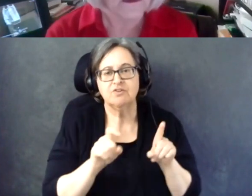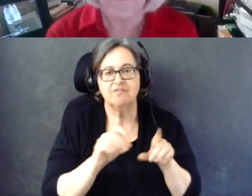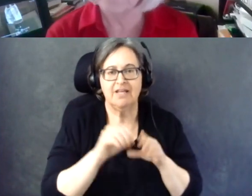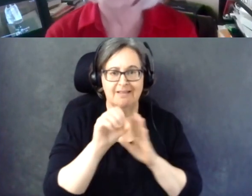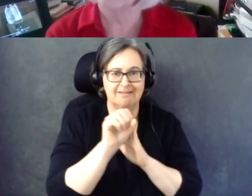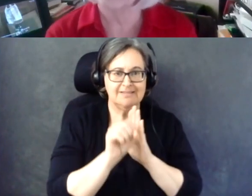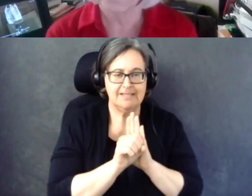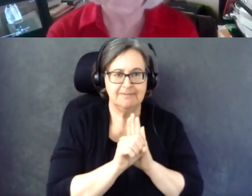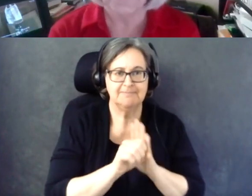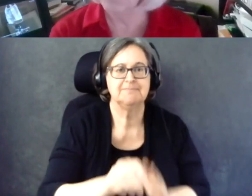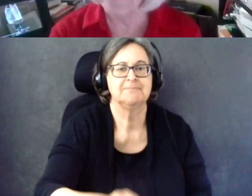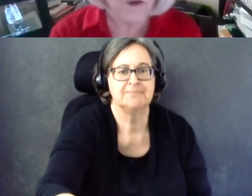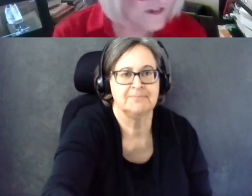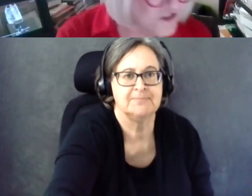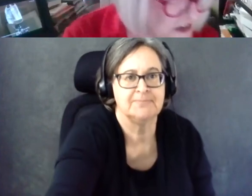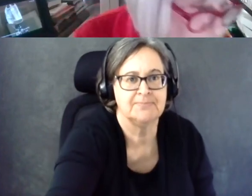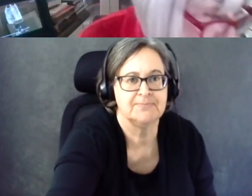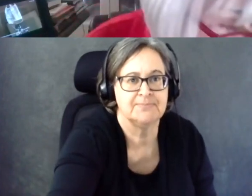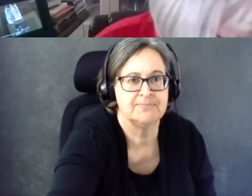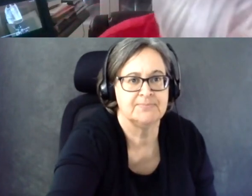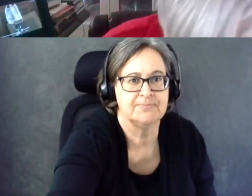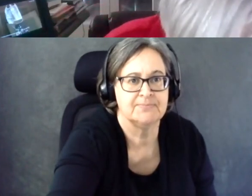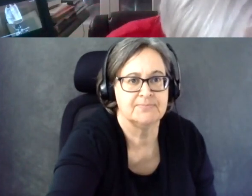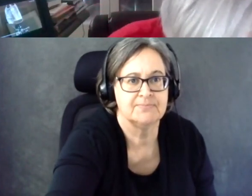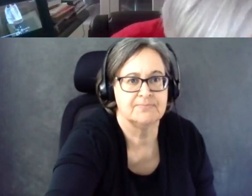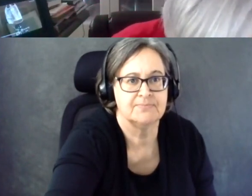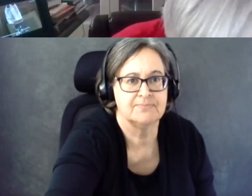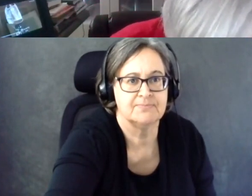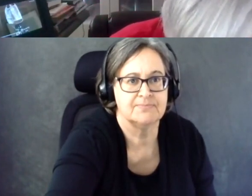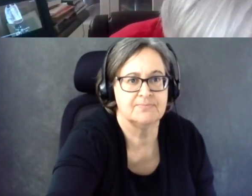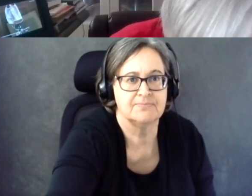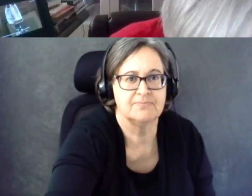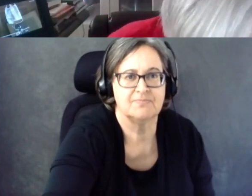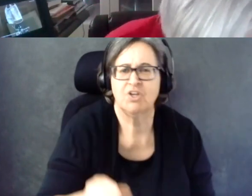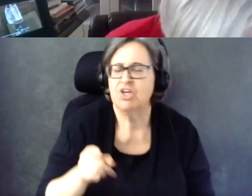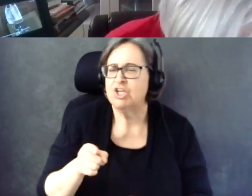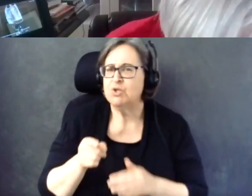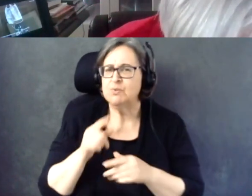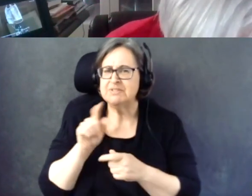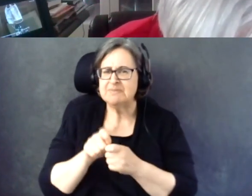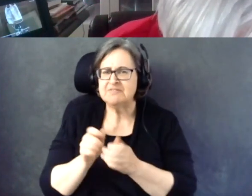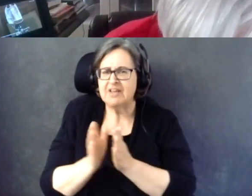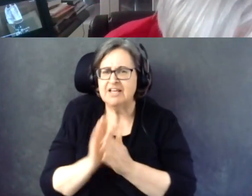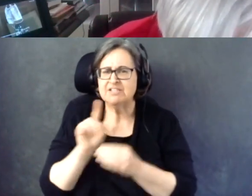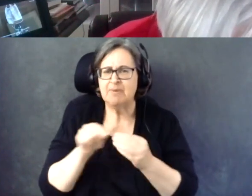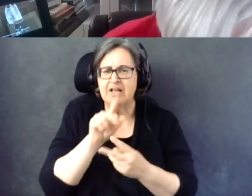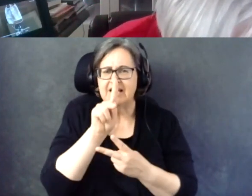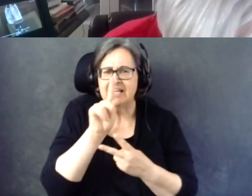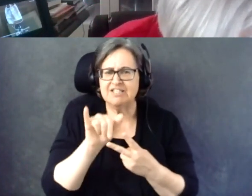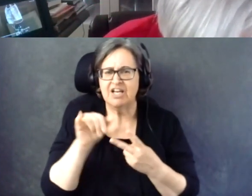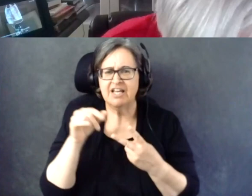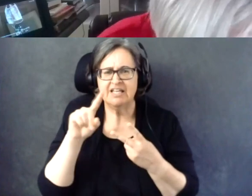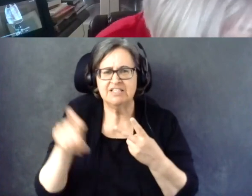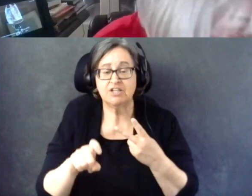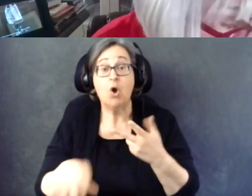And had your question about Kentucky and Texas? And Georgia.